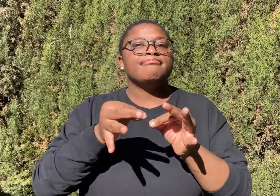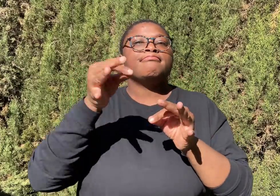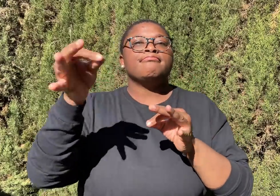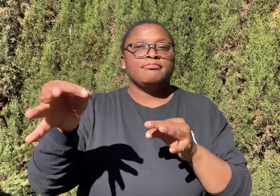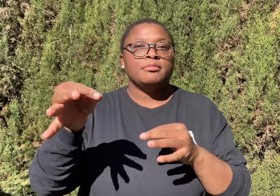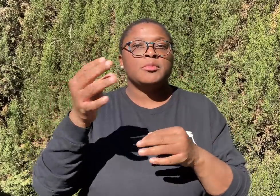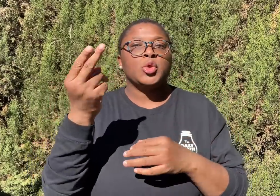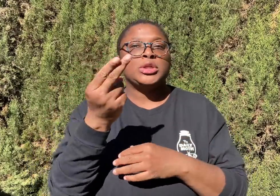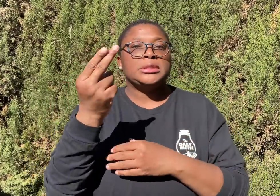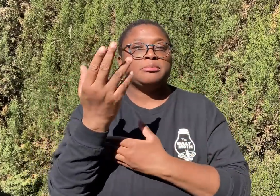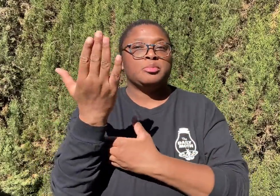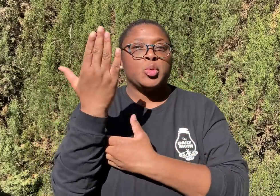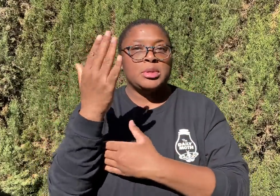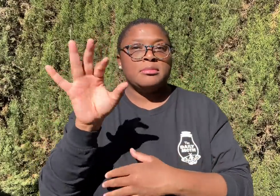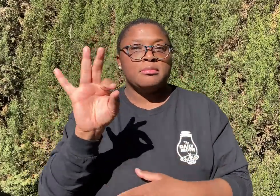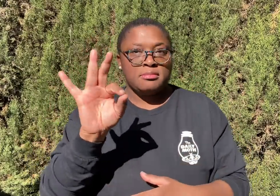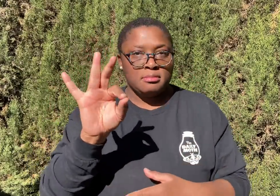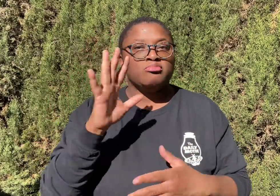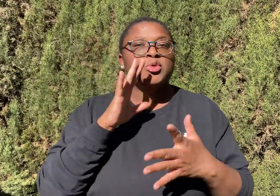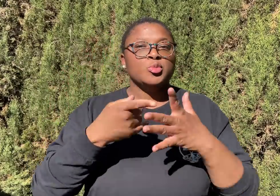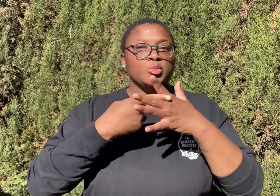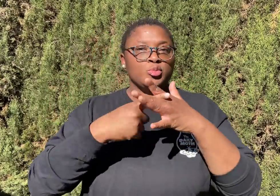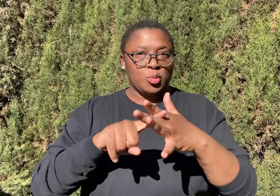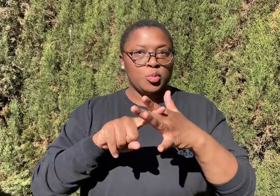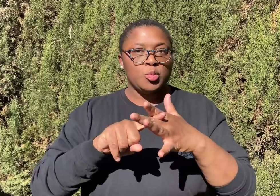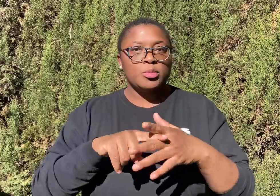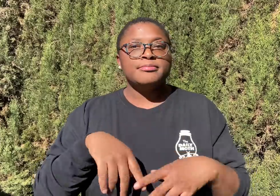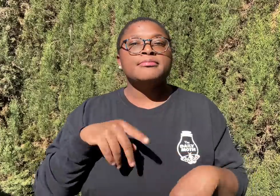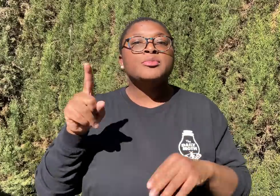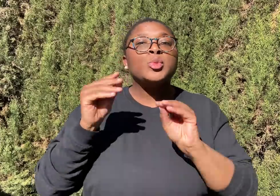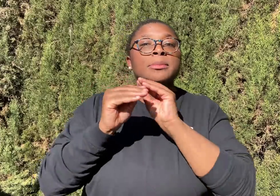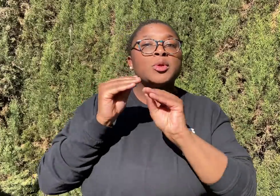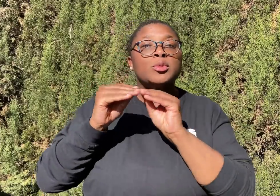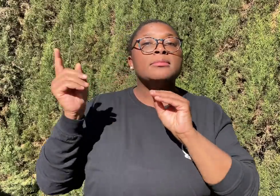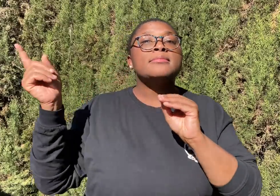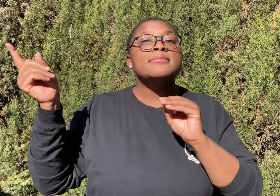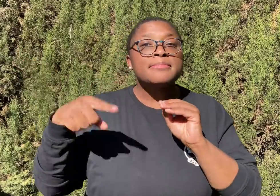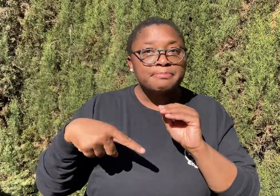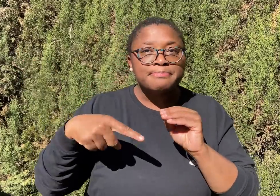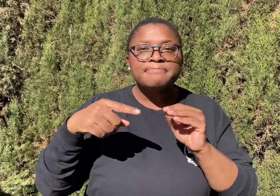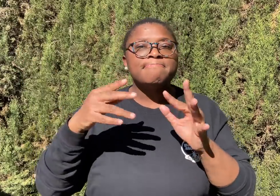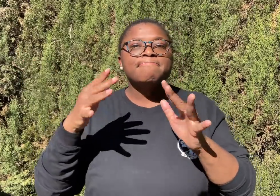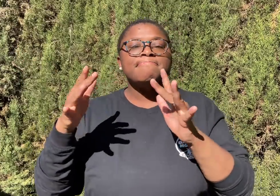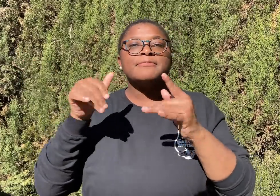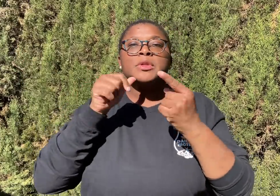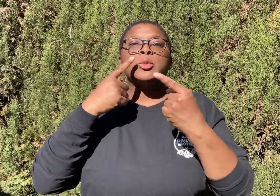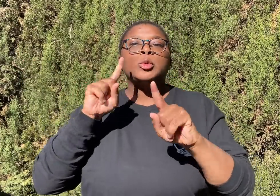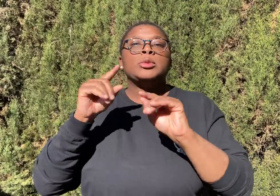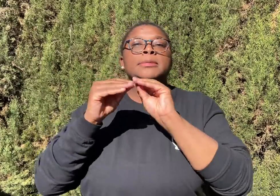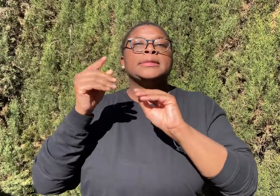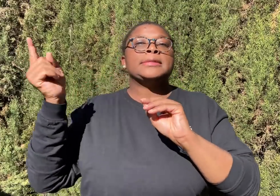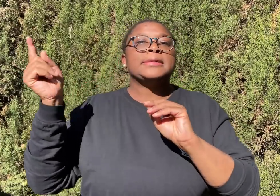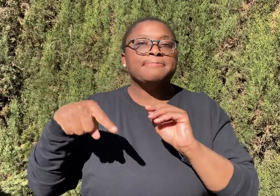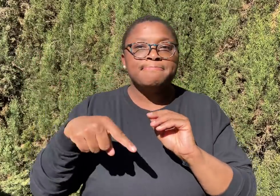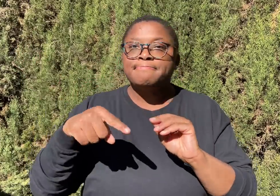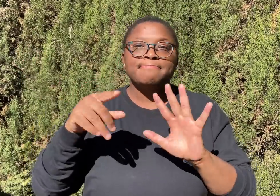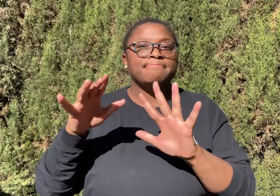for Thursday morning with a 9:00 a.m. start. There was a repair person who came, but it didn’t work out.